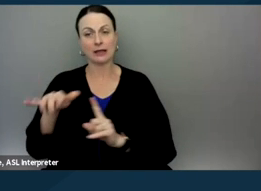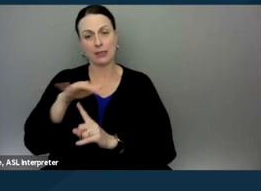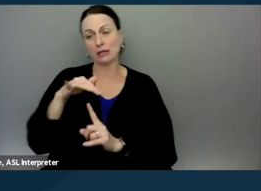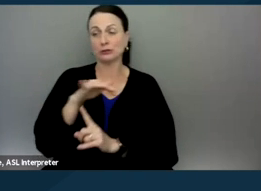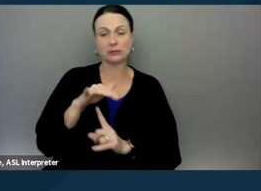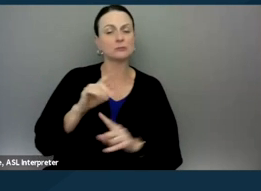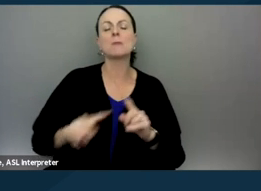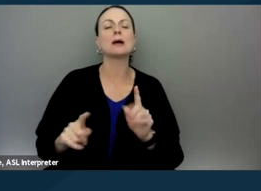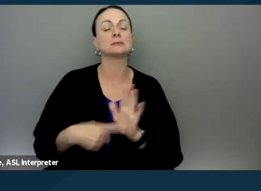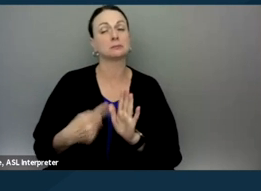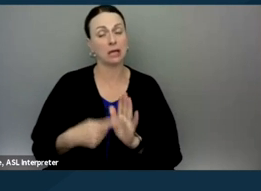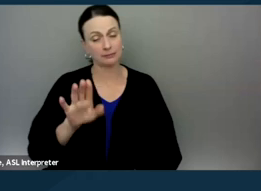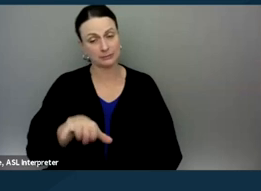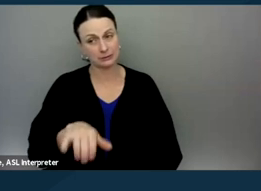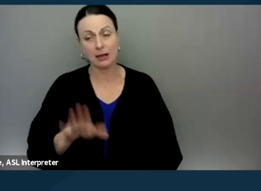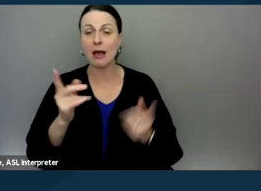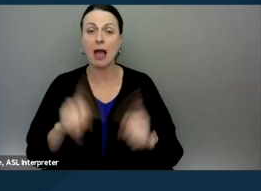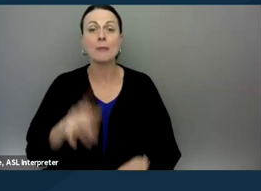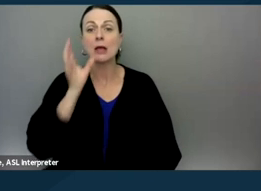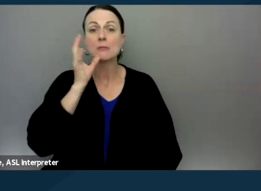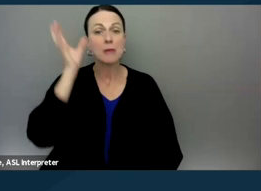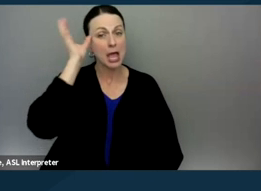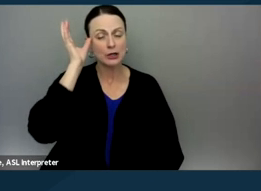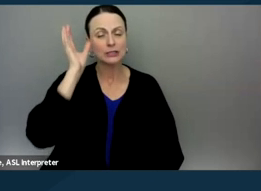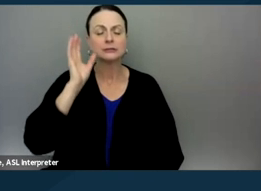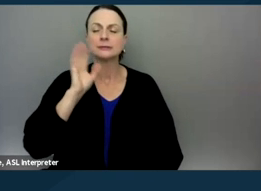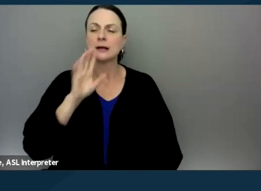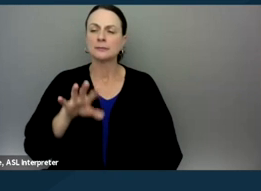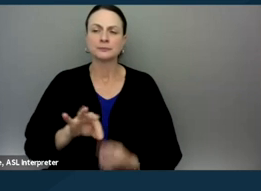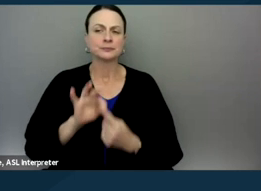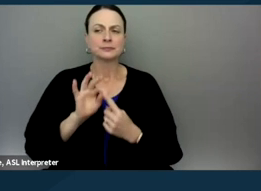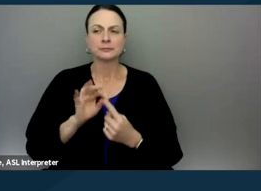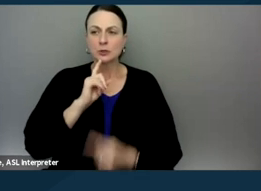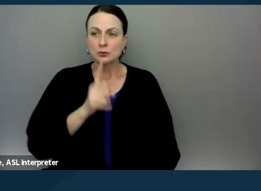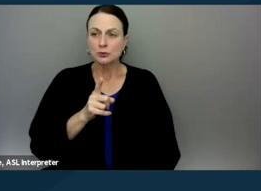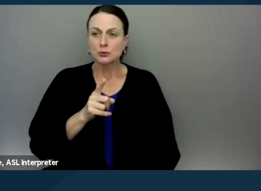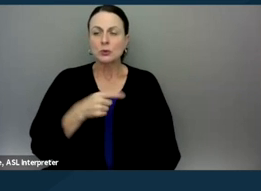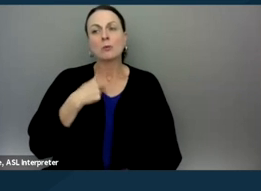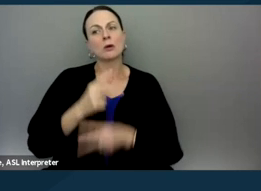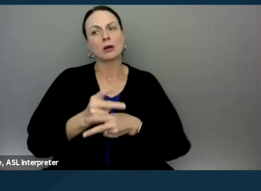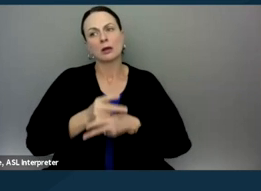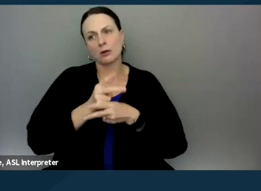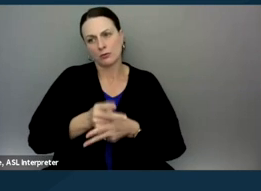But there are times when a parent, and this is particularly true and we're very careful about this here at DREDF,